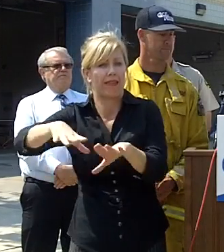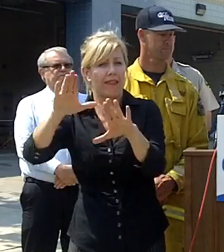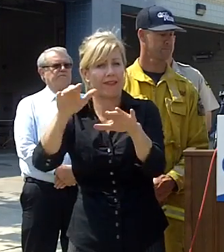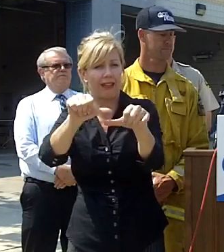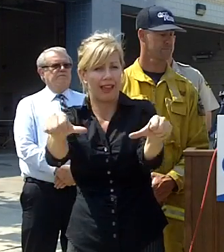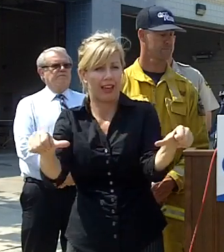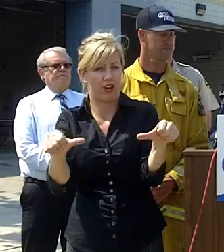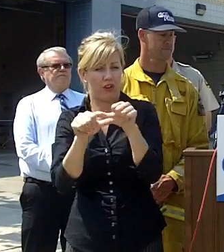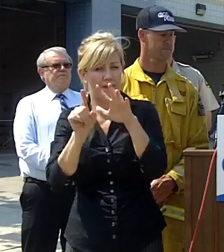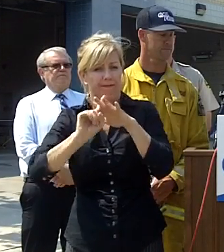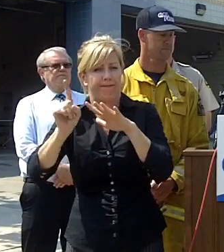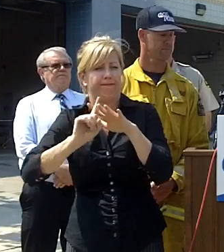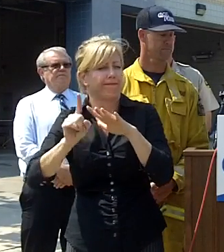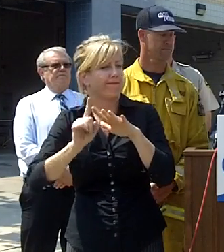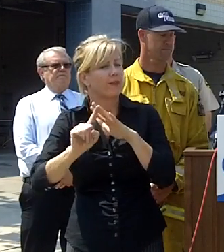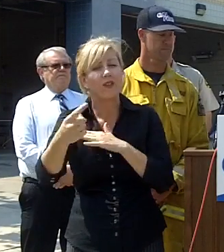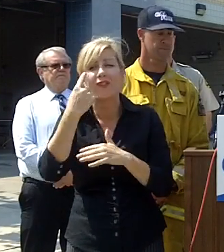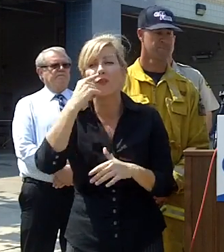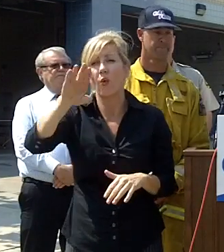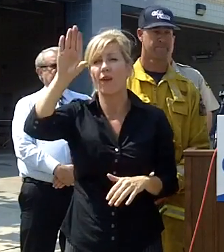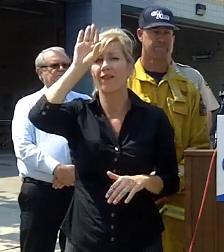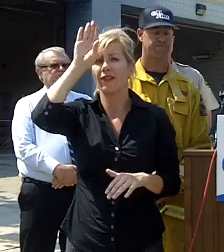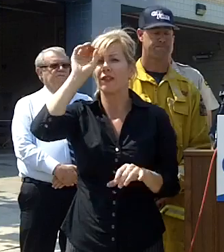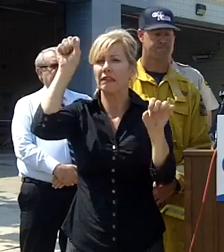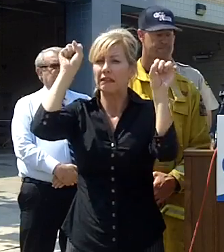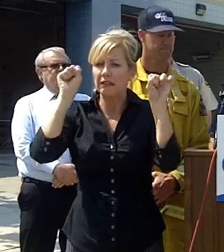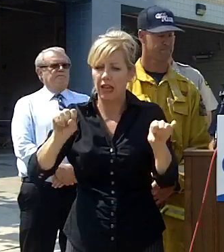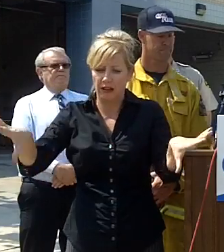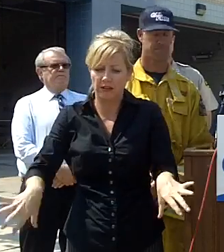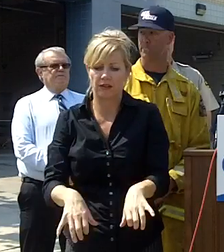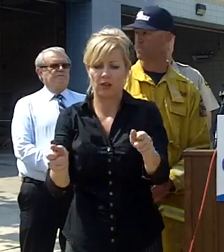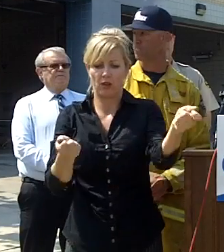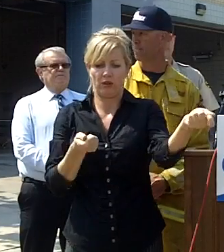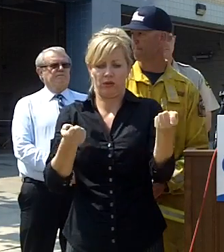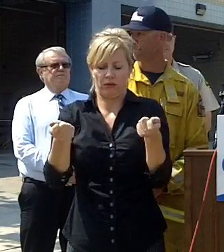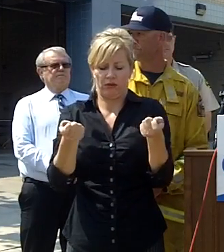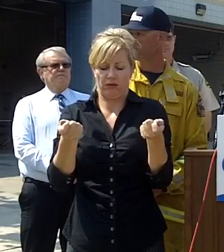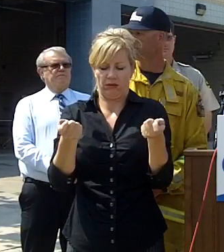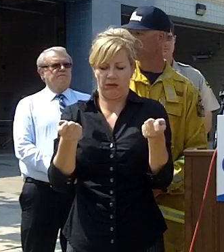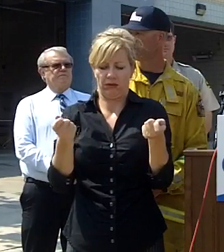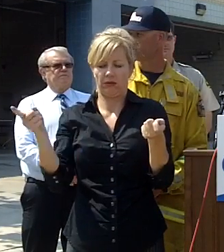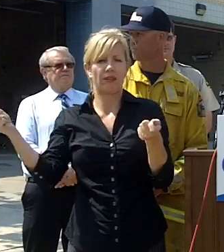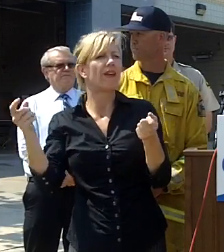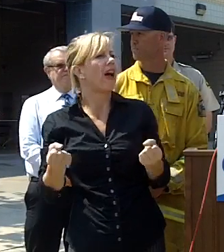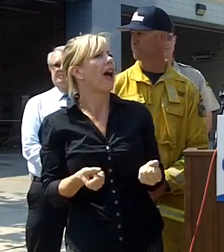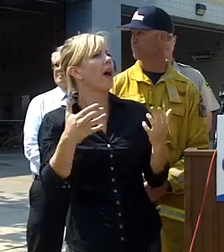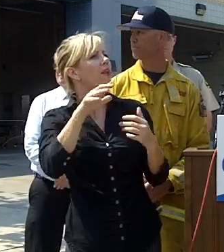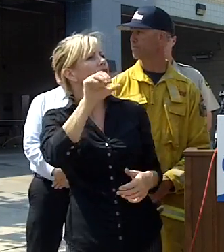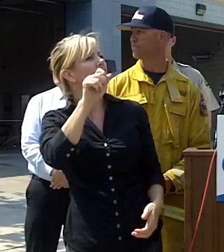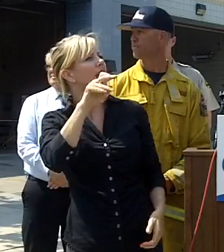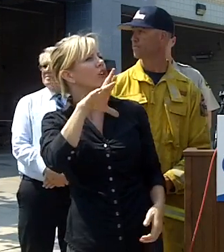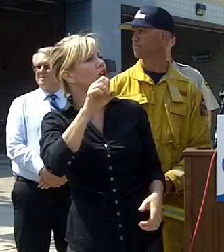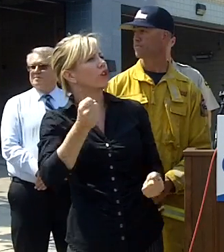need them to be so that the firefighters can do their jobs I give you that into second I want